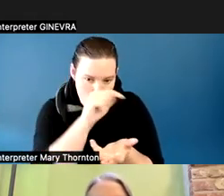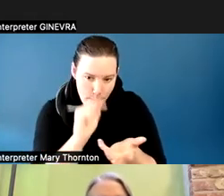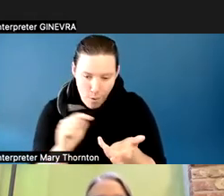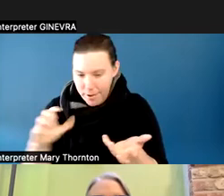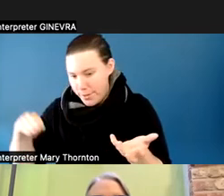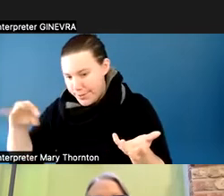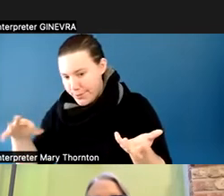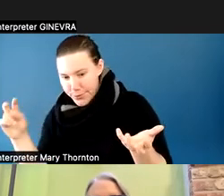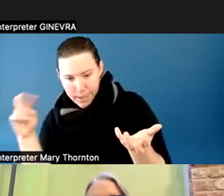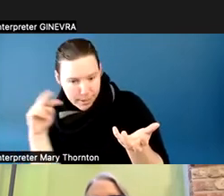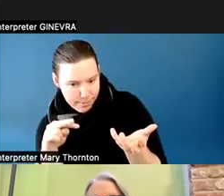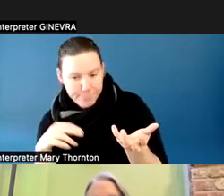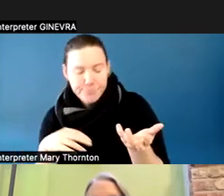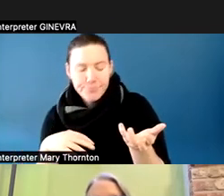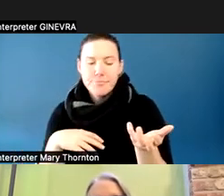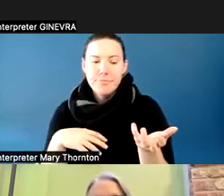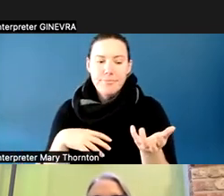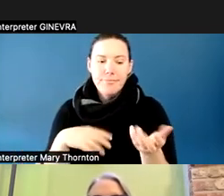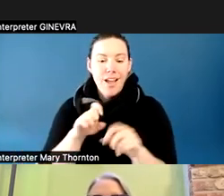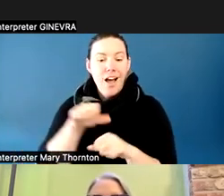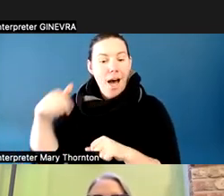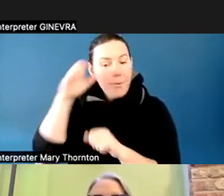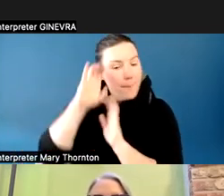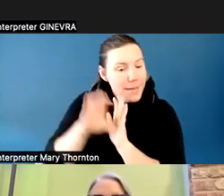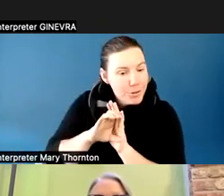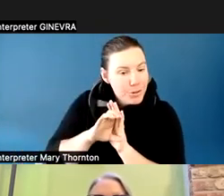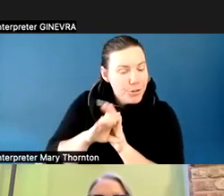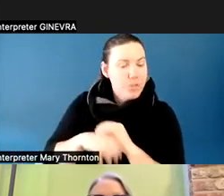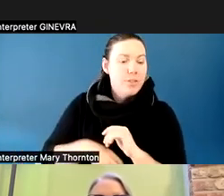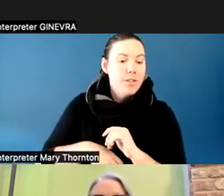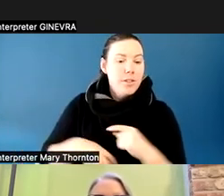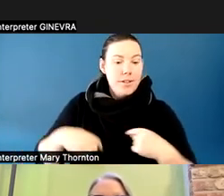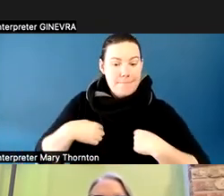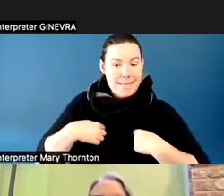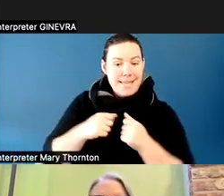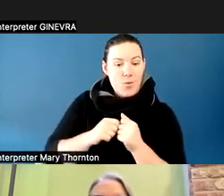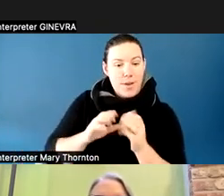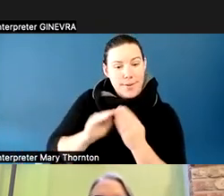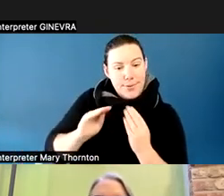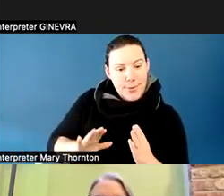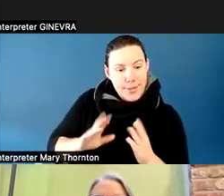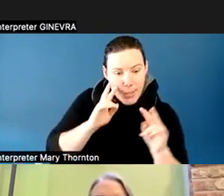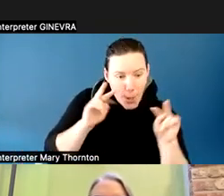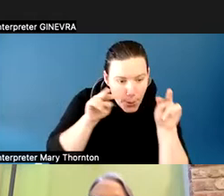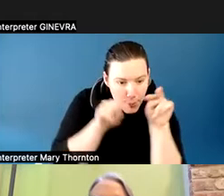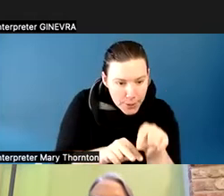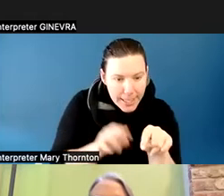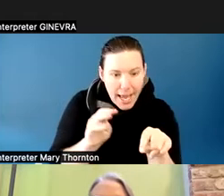There's another image of me with a young man who's looking at mammal brains that are suspended in epoxy, and there are some small mammals.